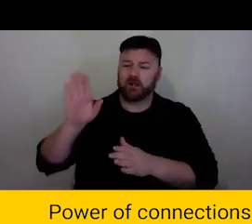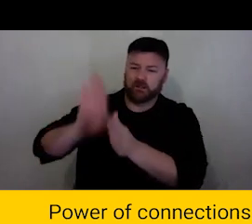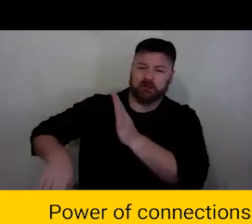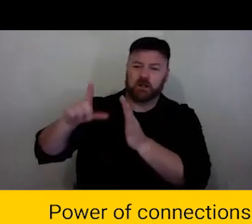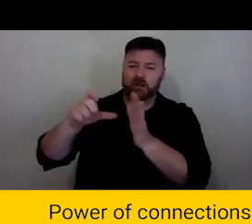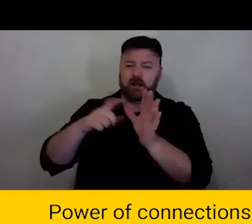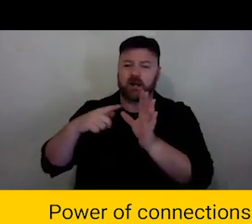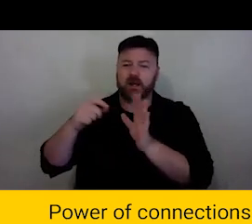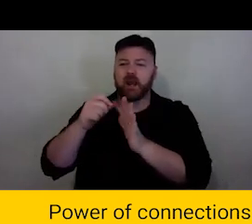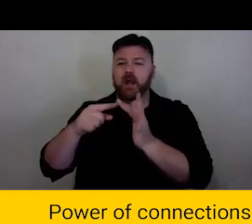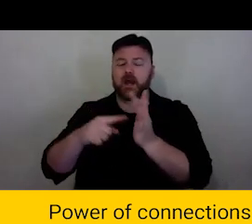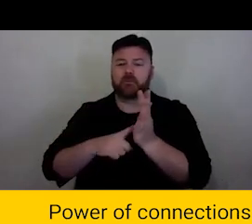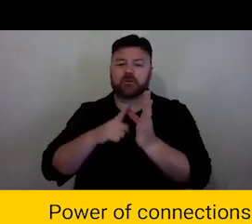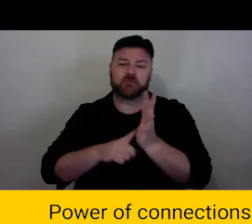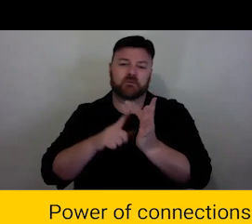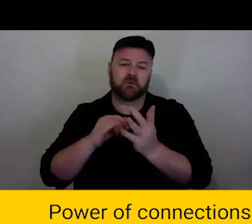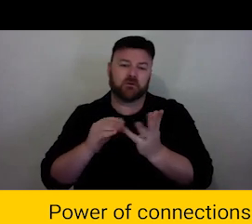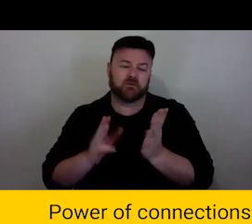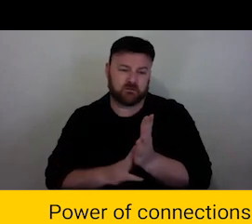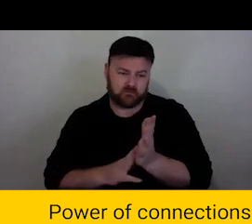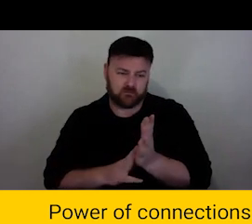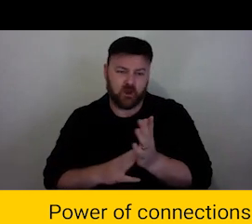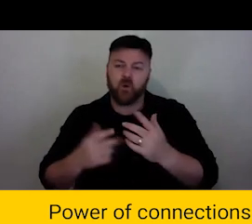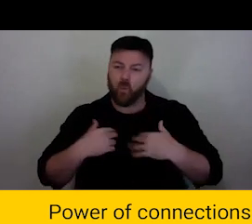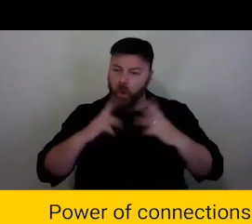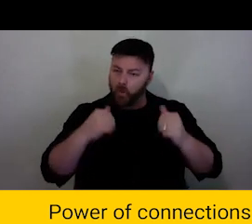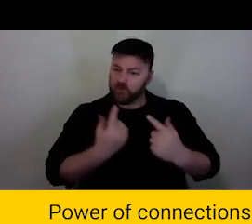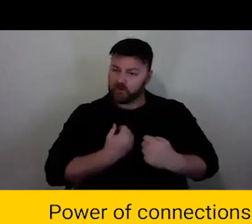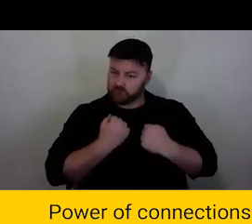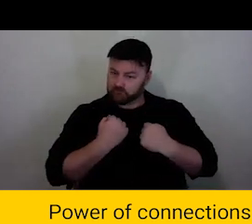politics of care to each other, to our extended family of collaborators to our industry.